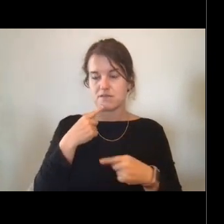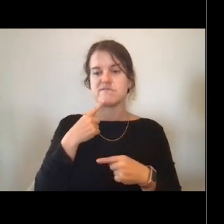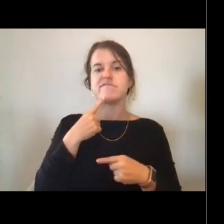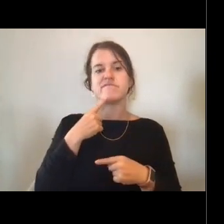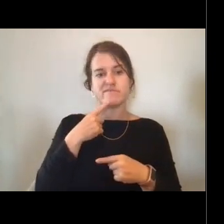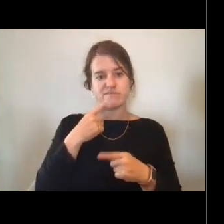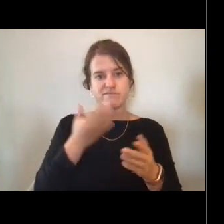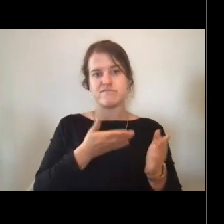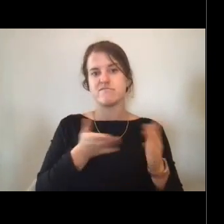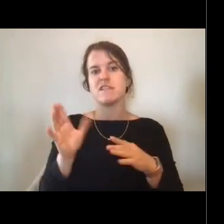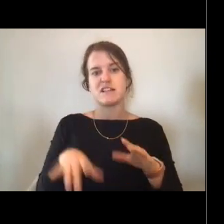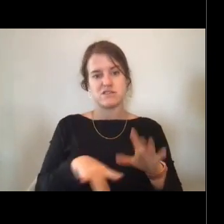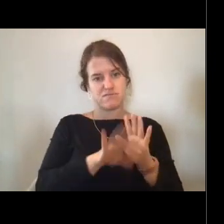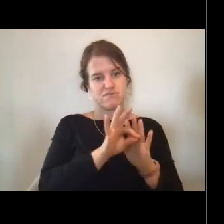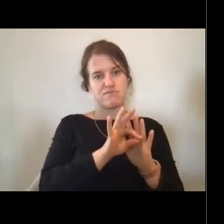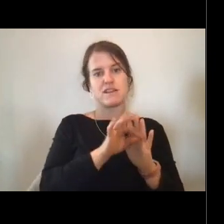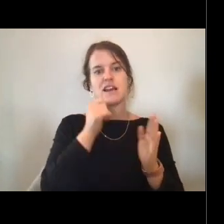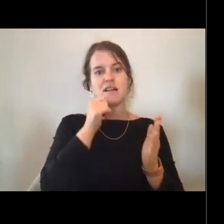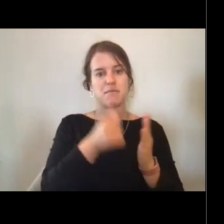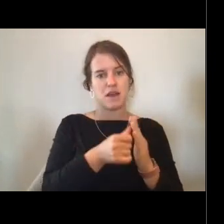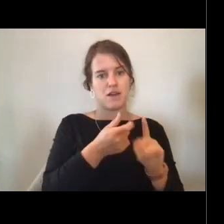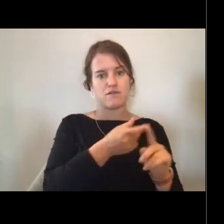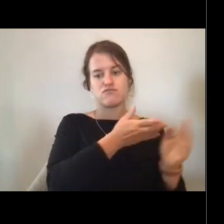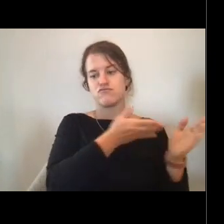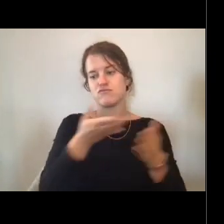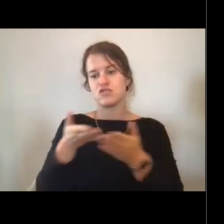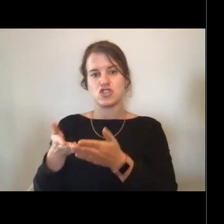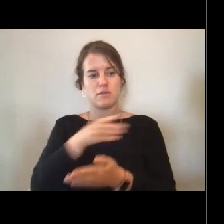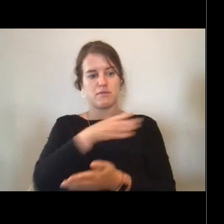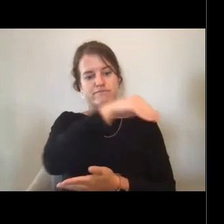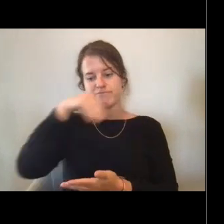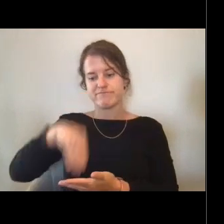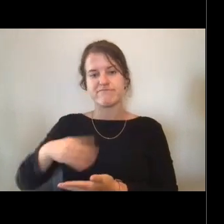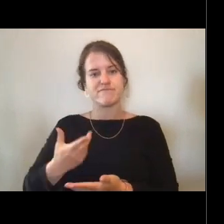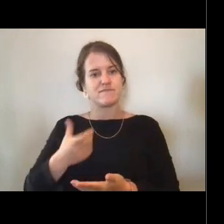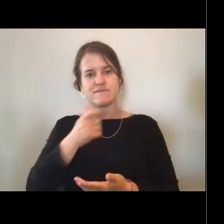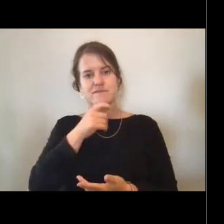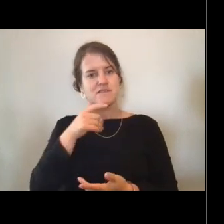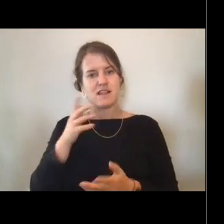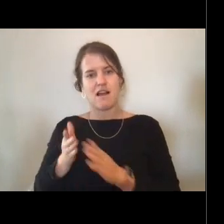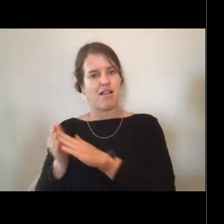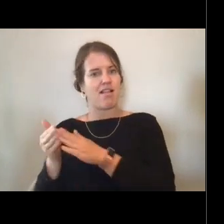to the ship. Texas is also saying, bring the mail to the ship. And I think that you have some hints in your pictures there.